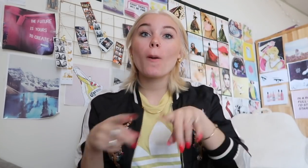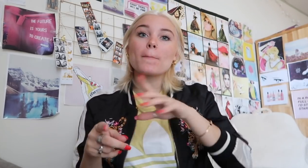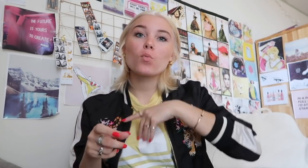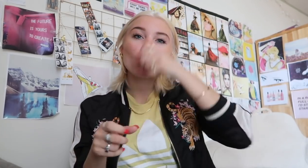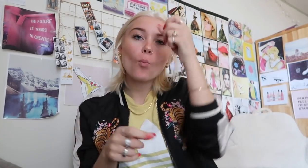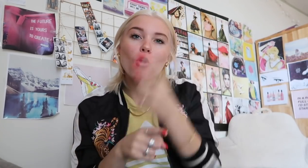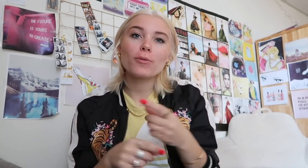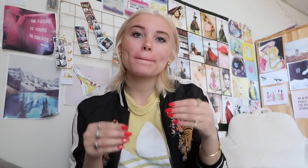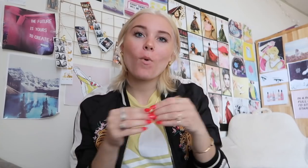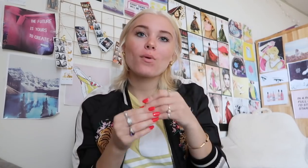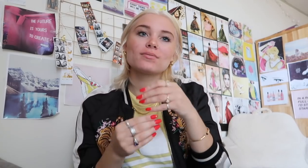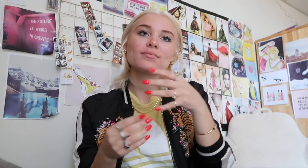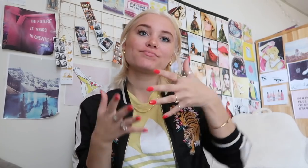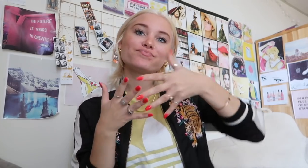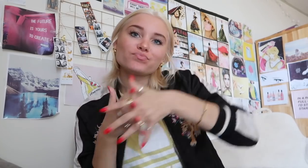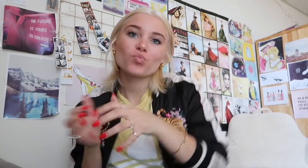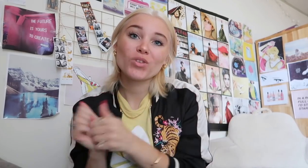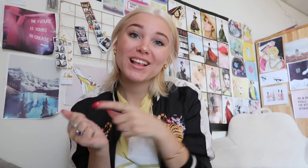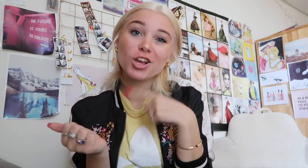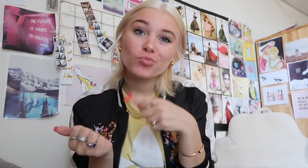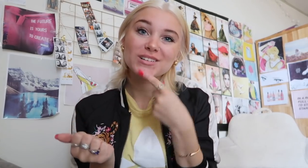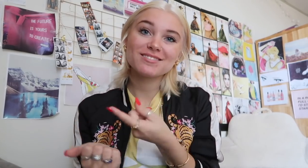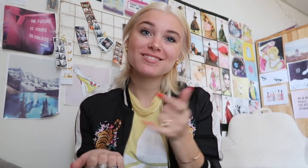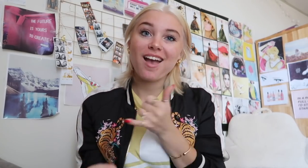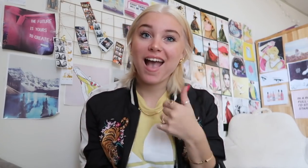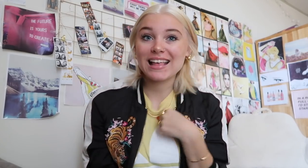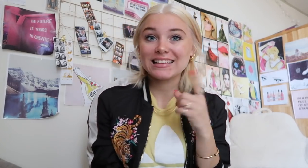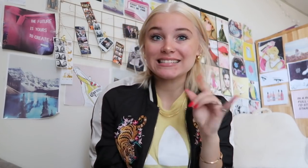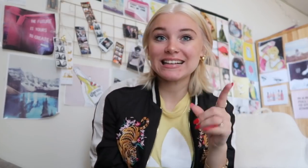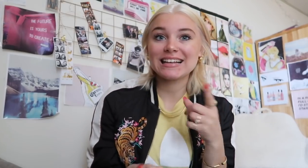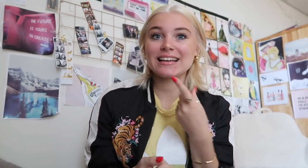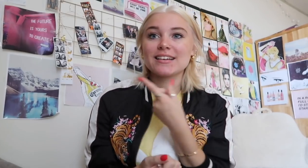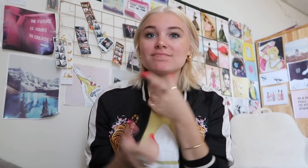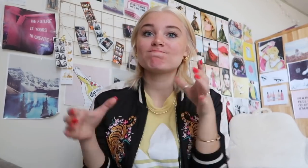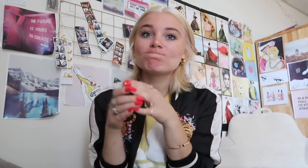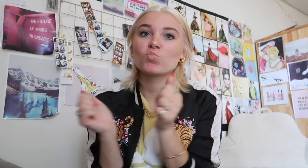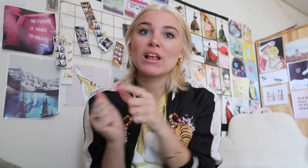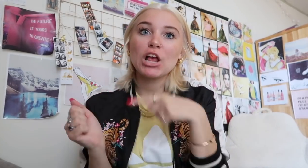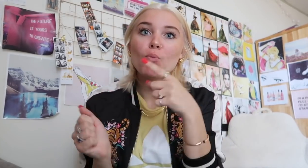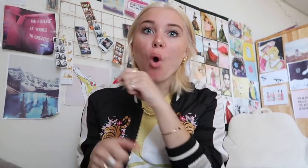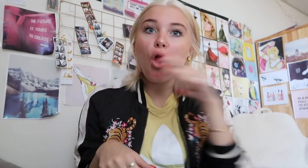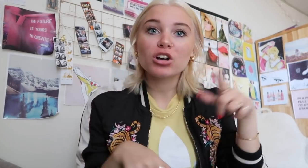while my brother is more strongly influenced with hearing community